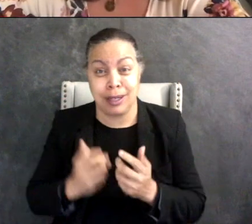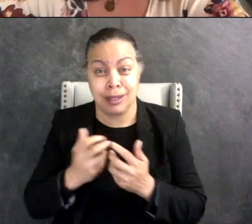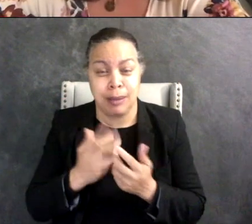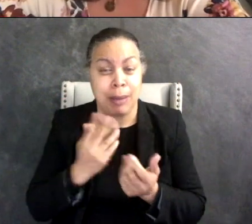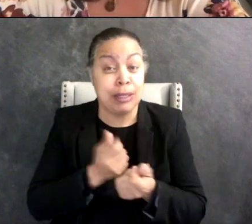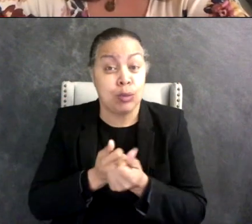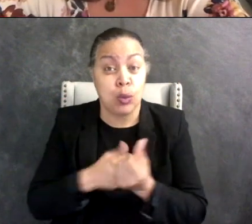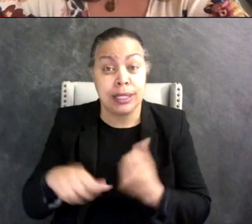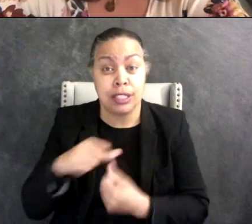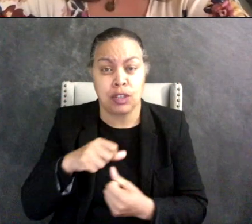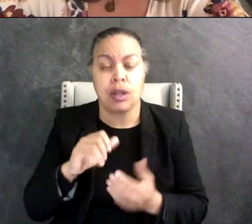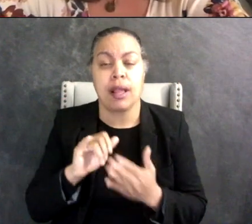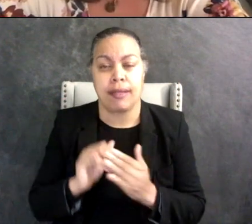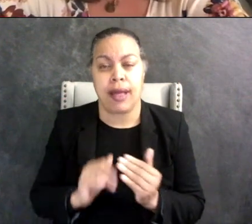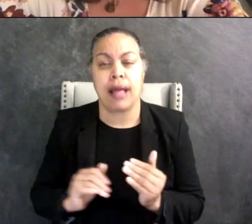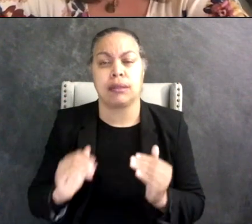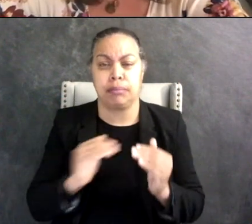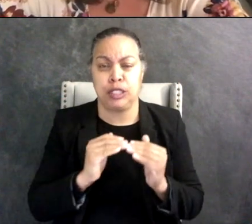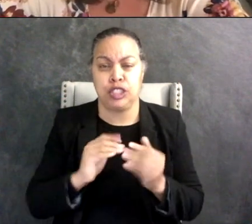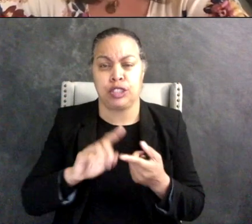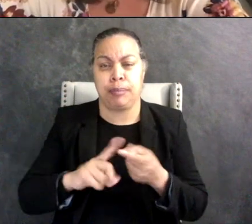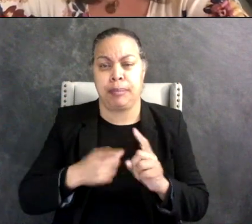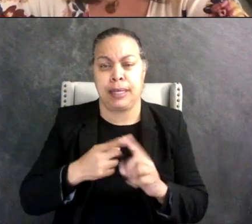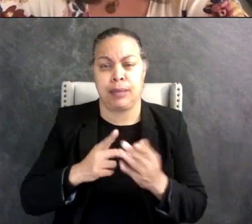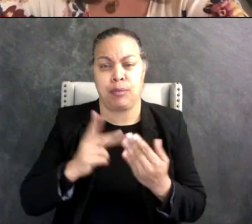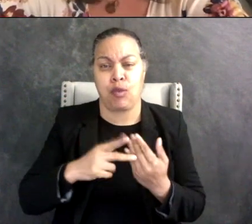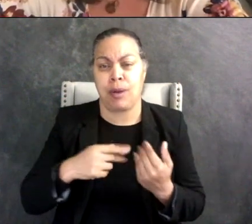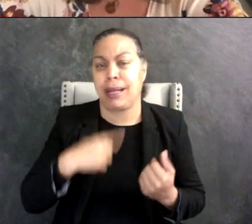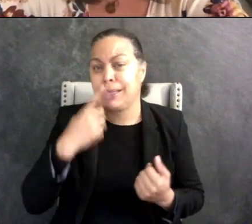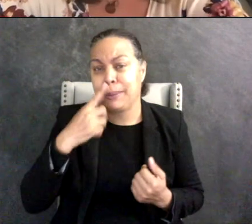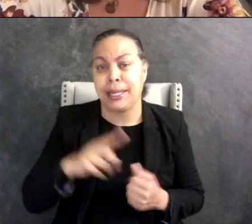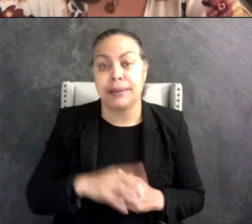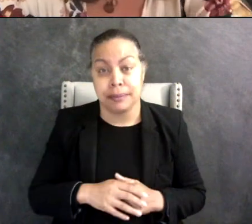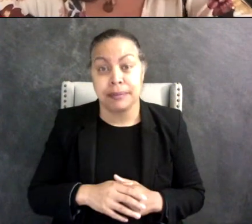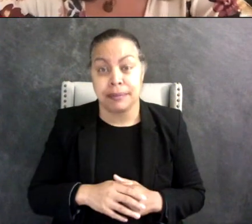was a peer buddy program that i didn't mind. And they actually did end up like really liking